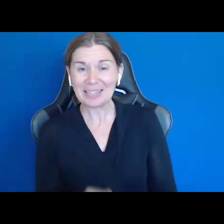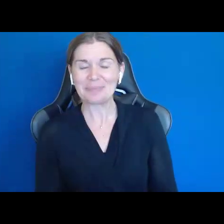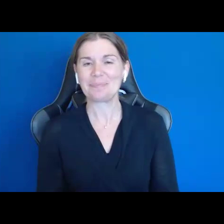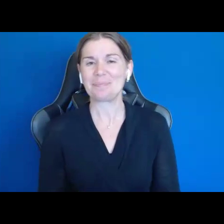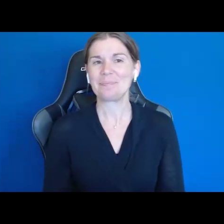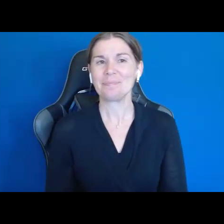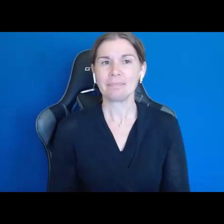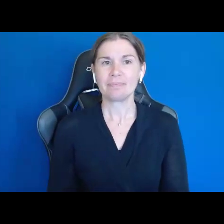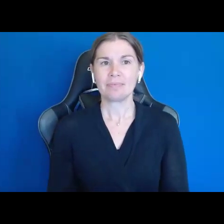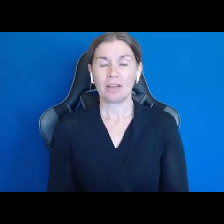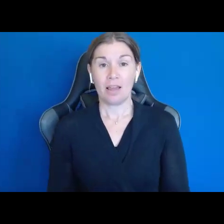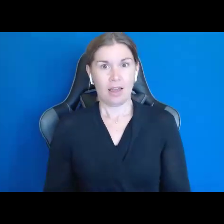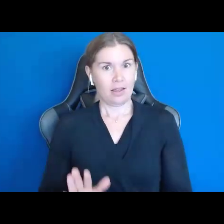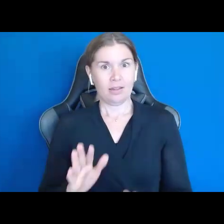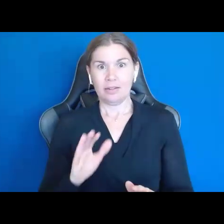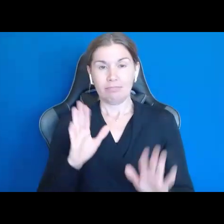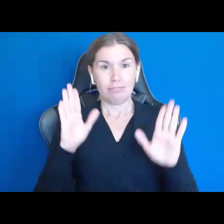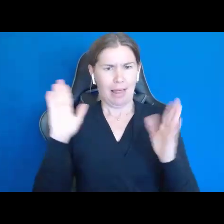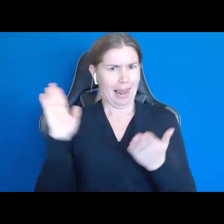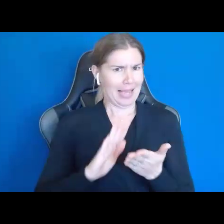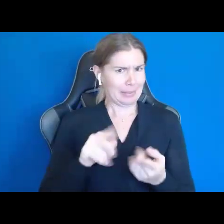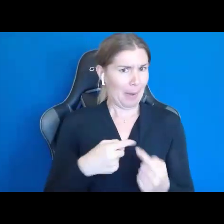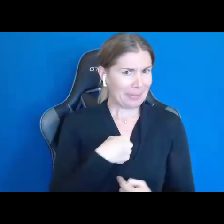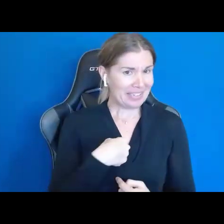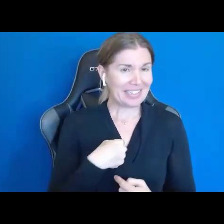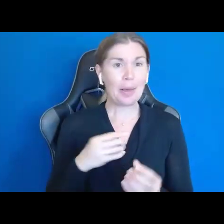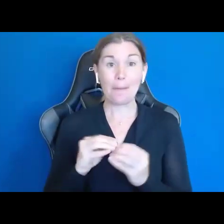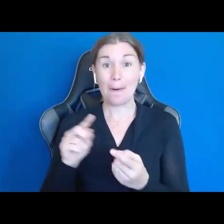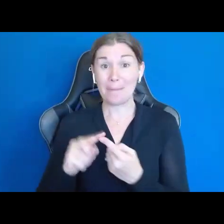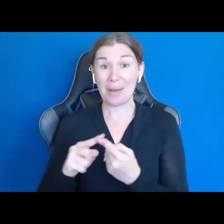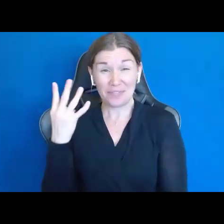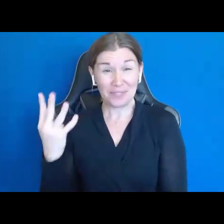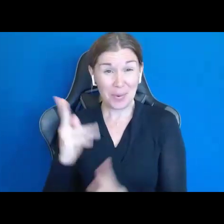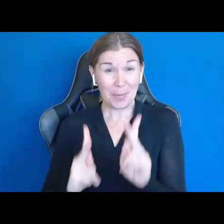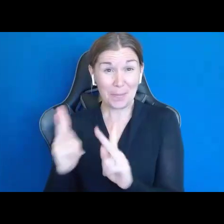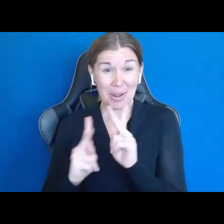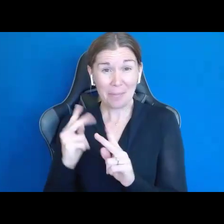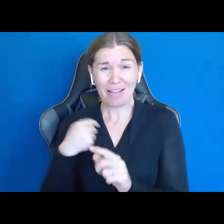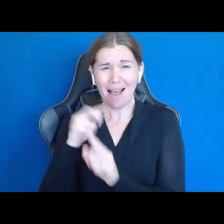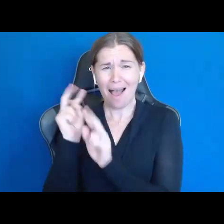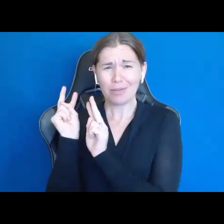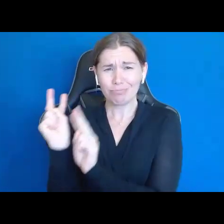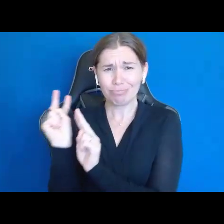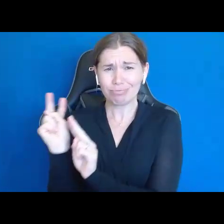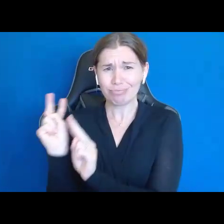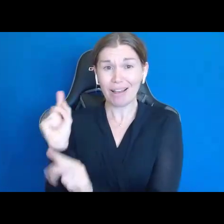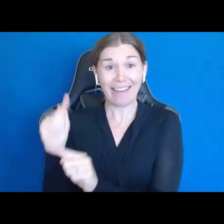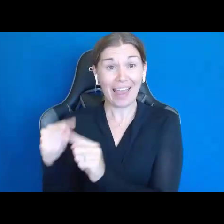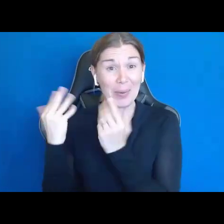Less about me and more about the four people that I cannot wait to introduce you to.